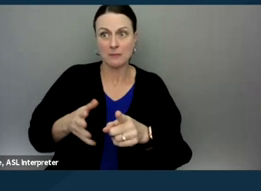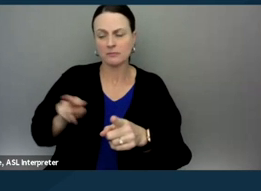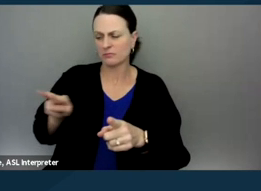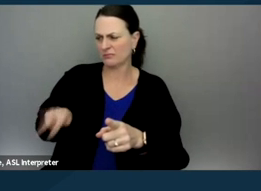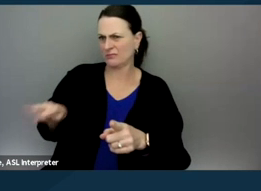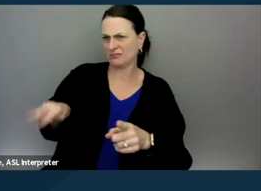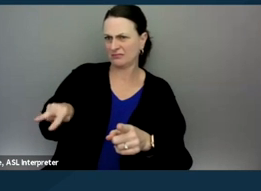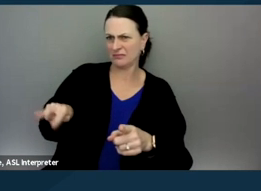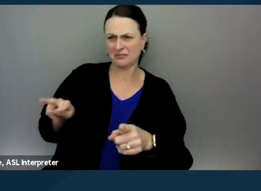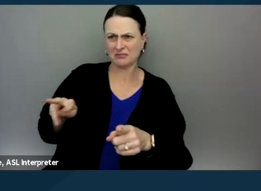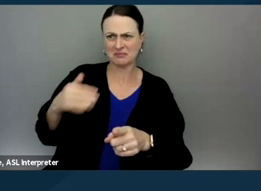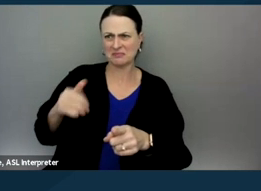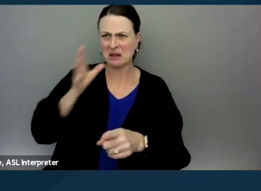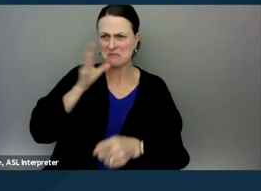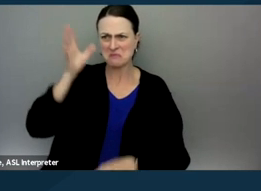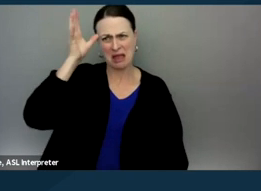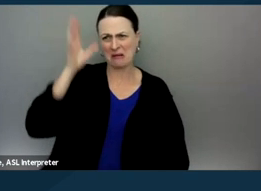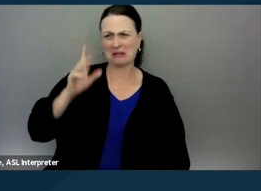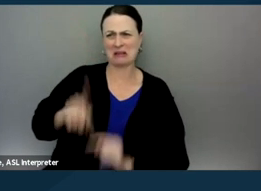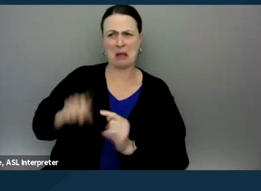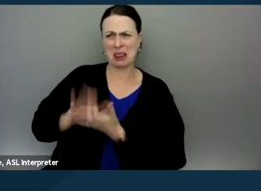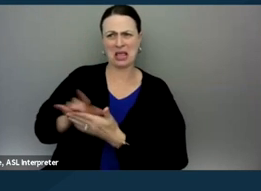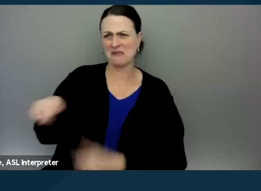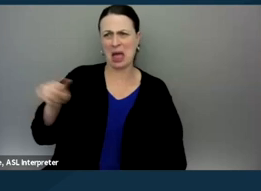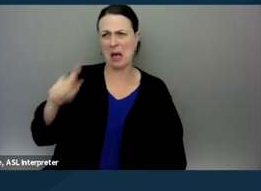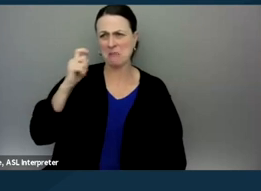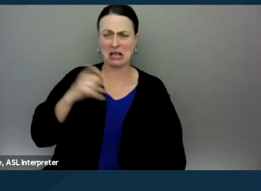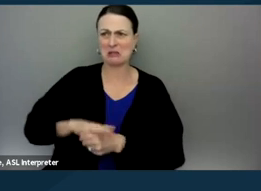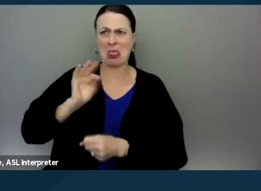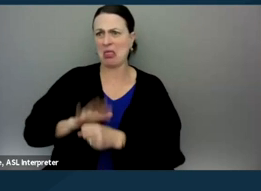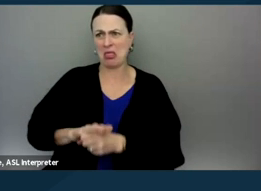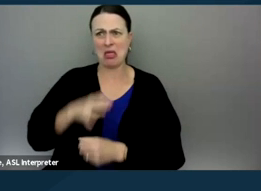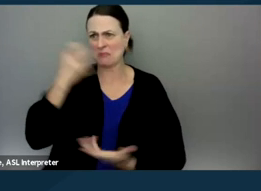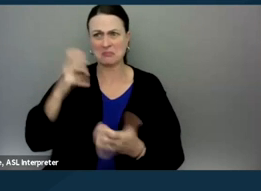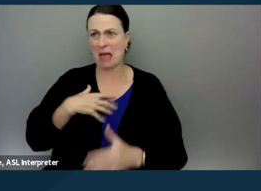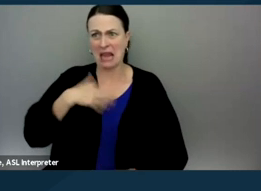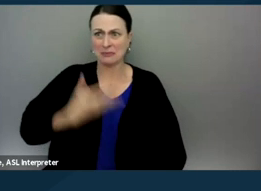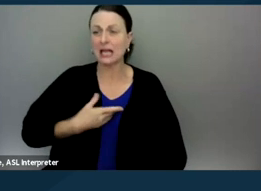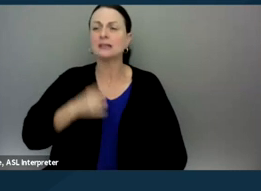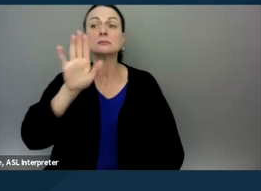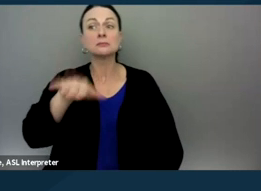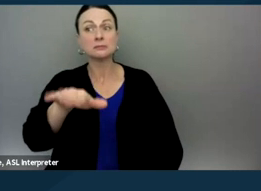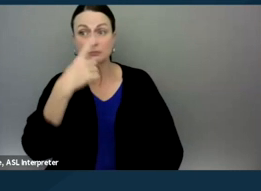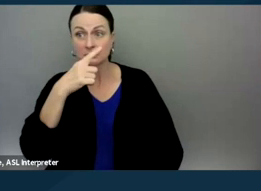wow, this parent maybe isn't credible because they're, you know, volatile or something like that. So I might say, you know, can we take a break?